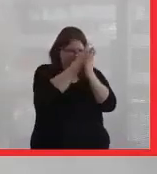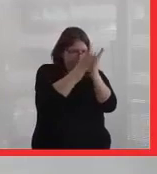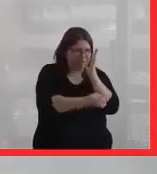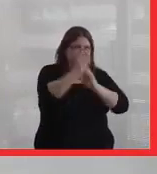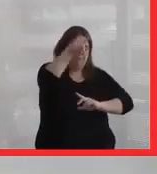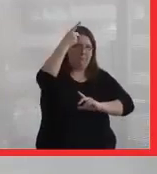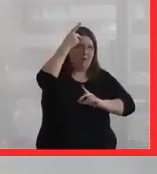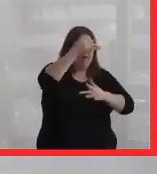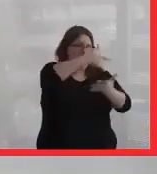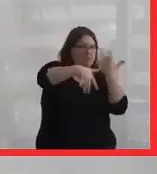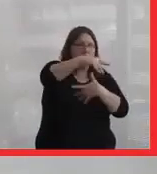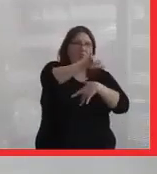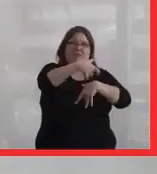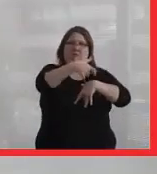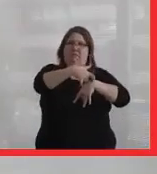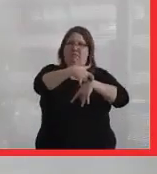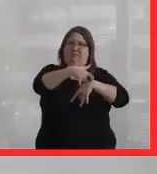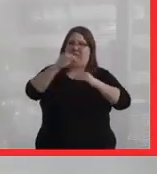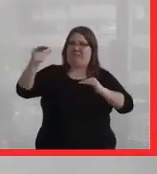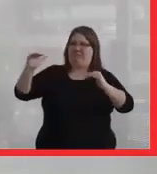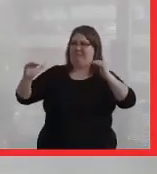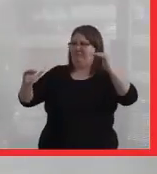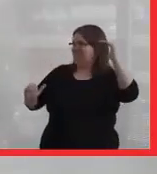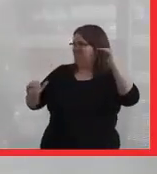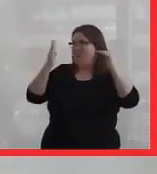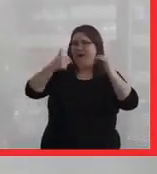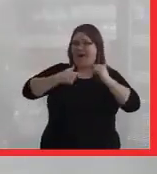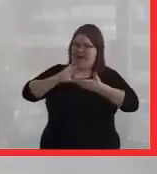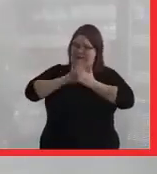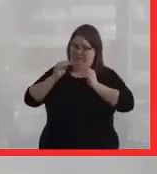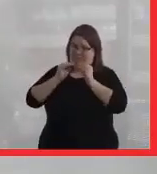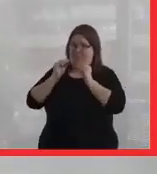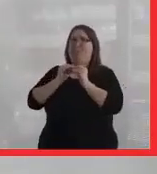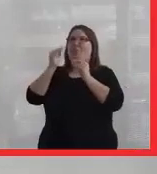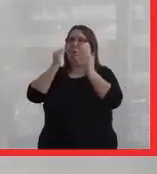politically and socially at that time because of my own awakening.